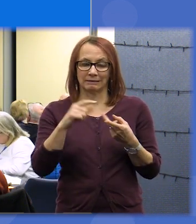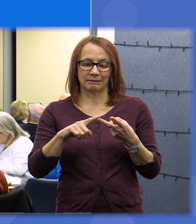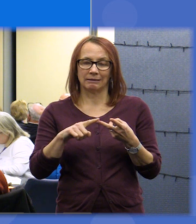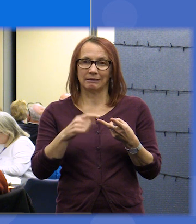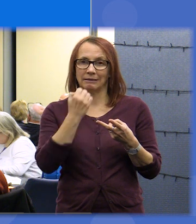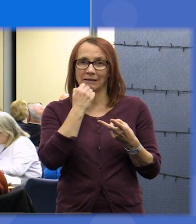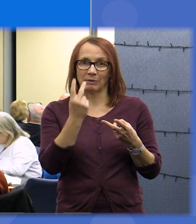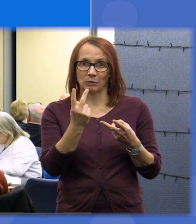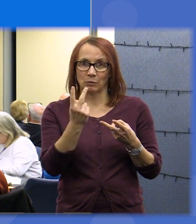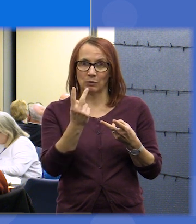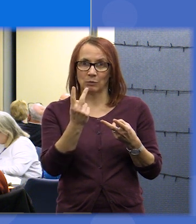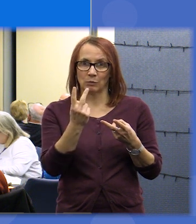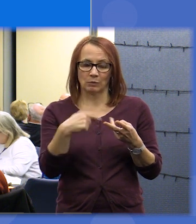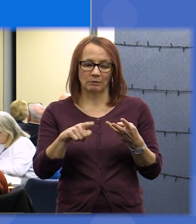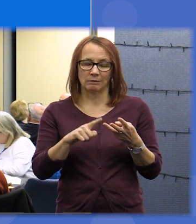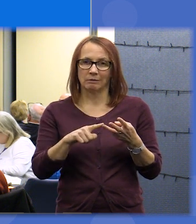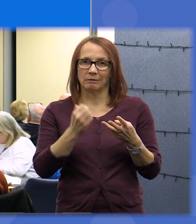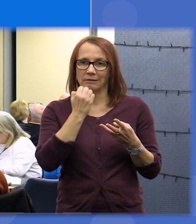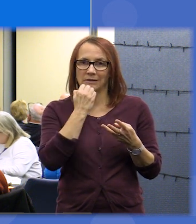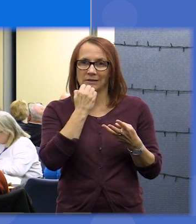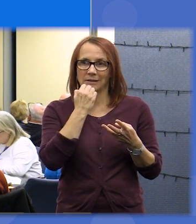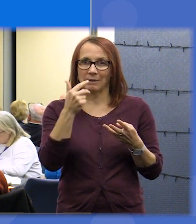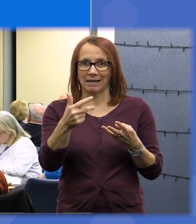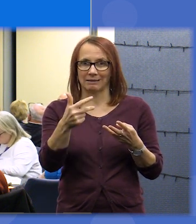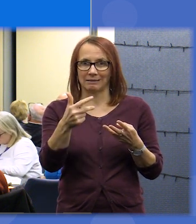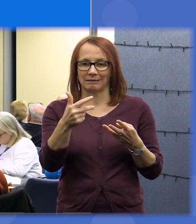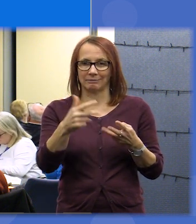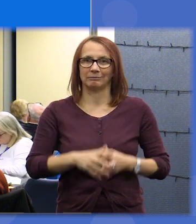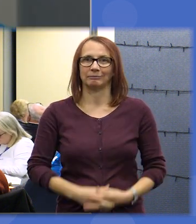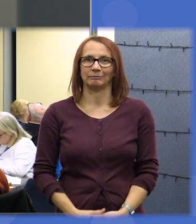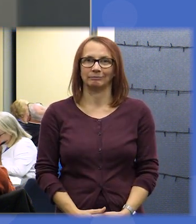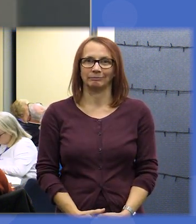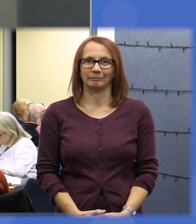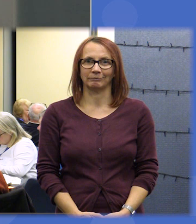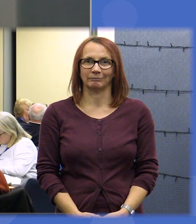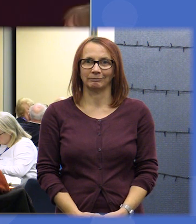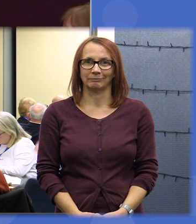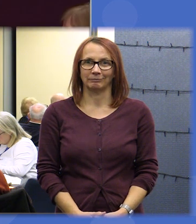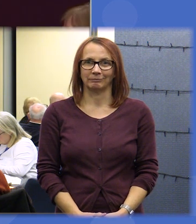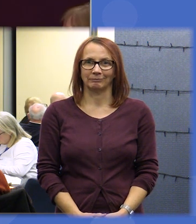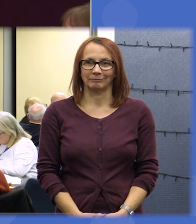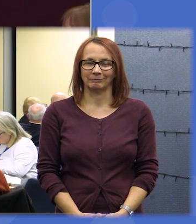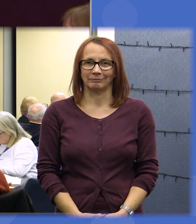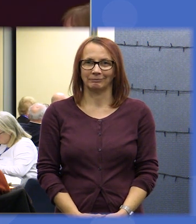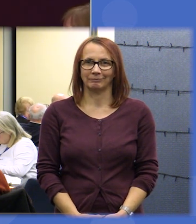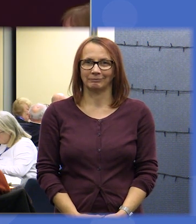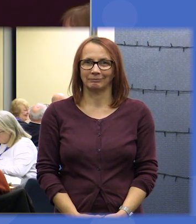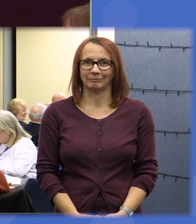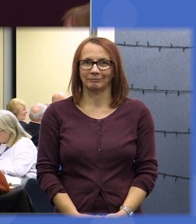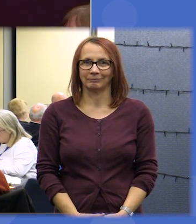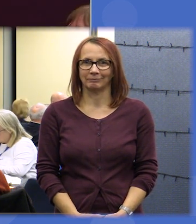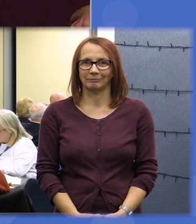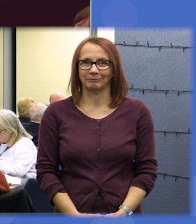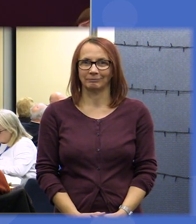number two number three was number eight very efficient my need to decode that